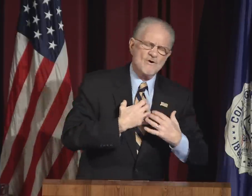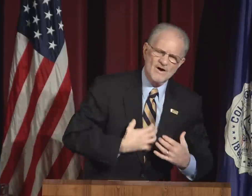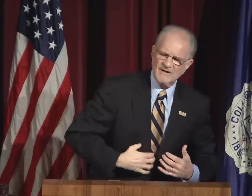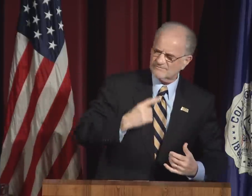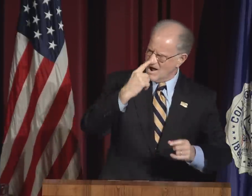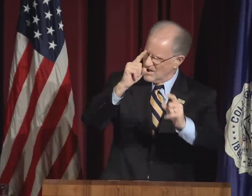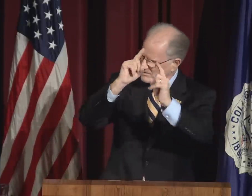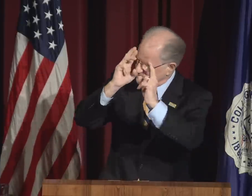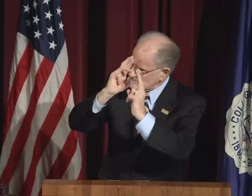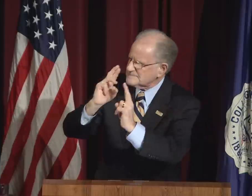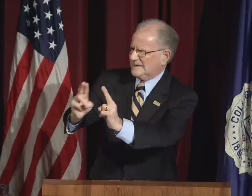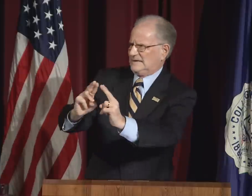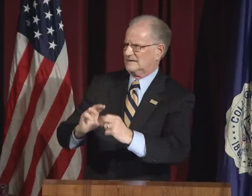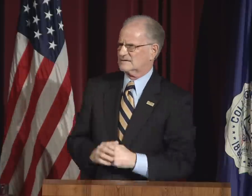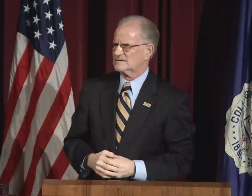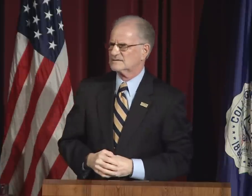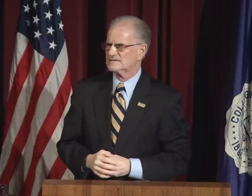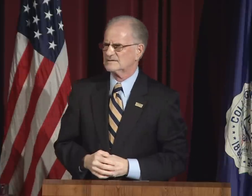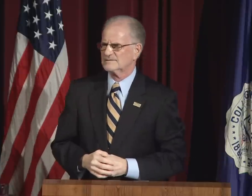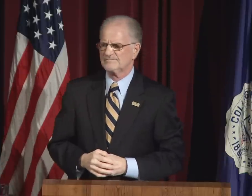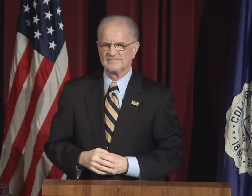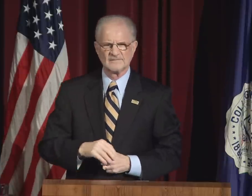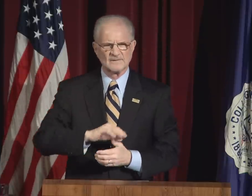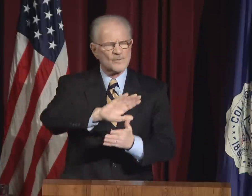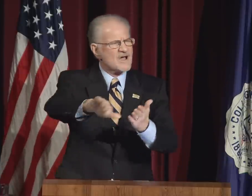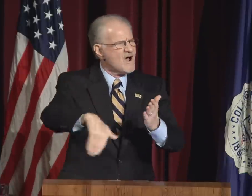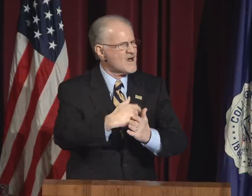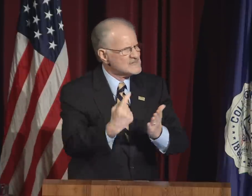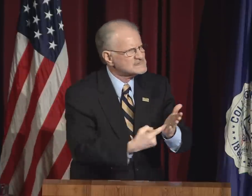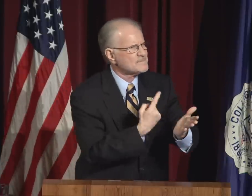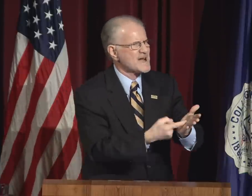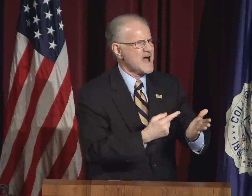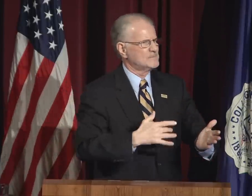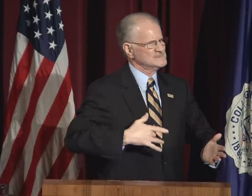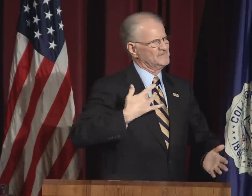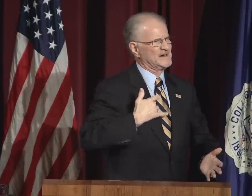and we all sometimes feel a longing for respect,